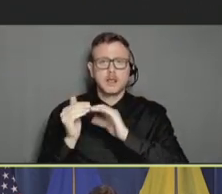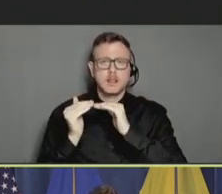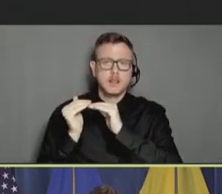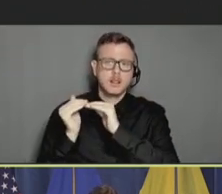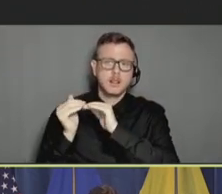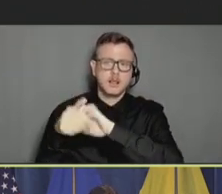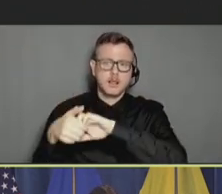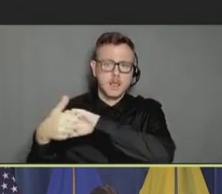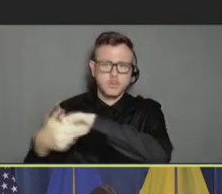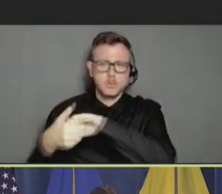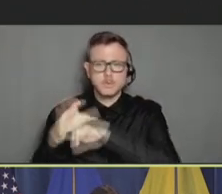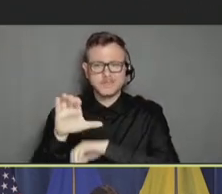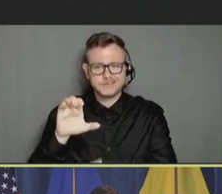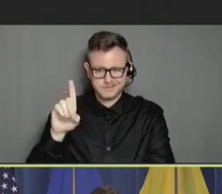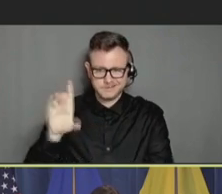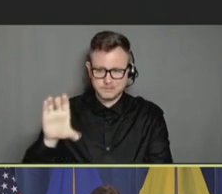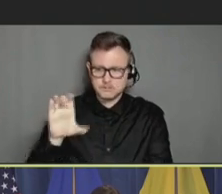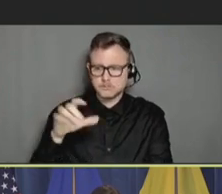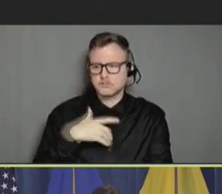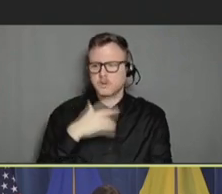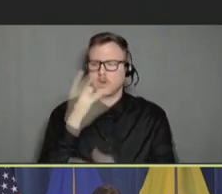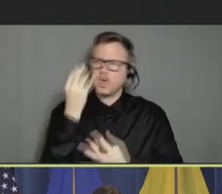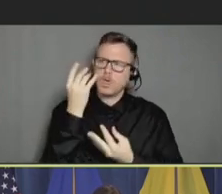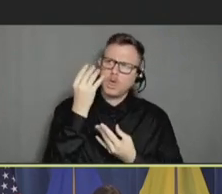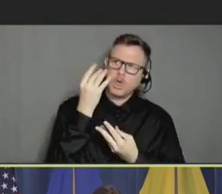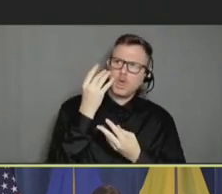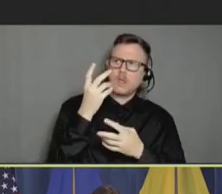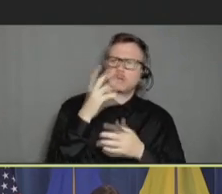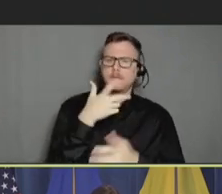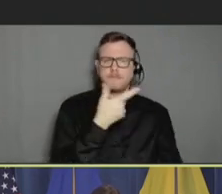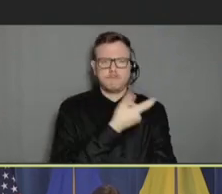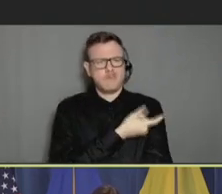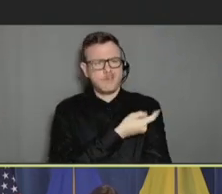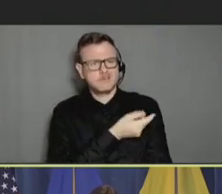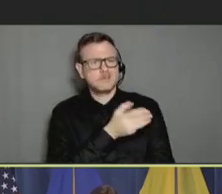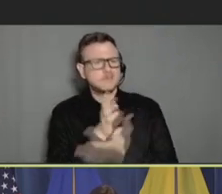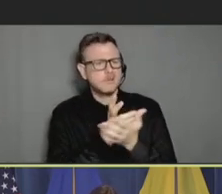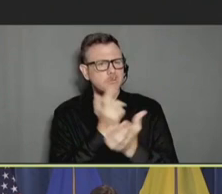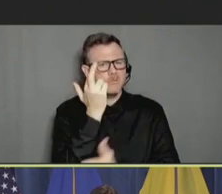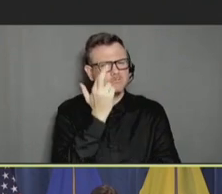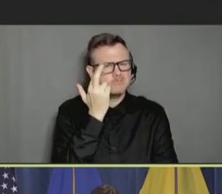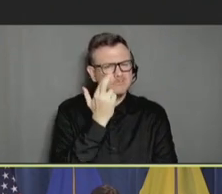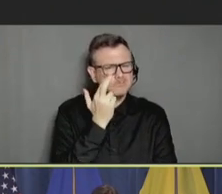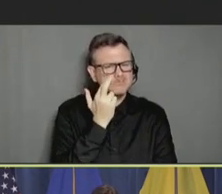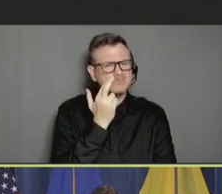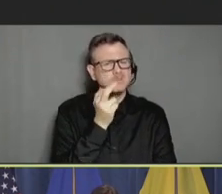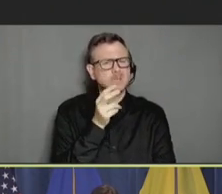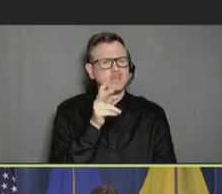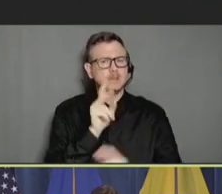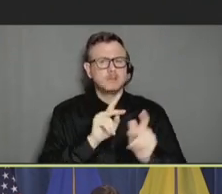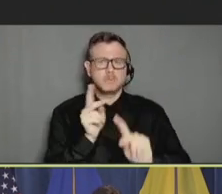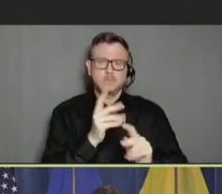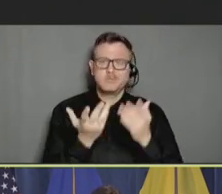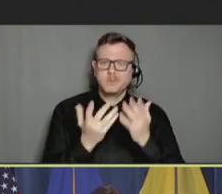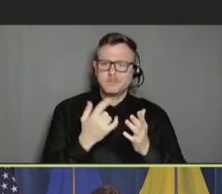the CDC, thinking about vaccination and some of the reasons that people may not get vaccinated.